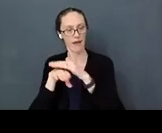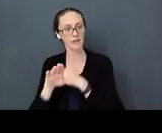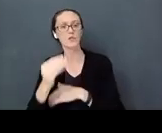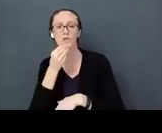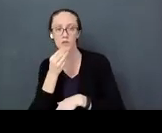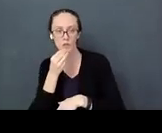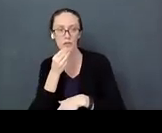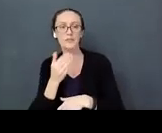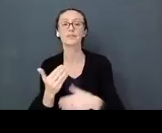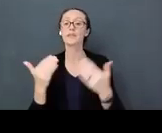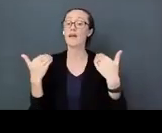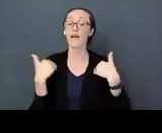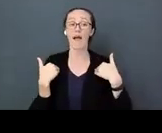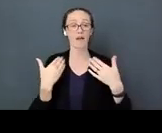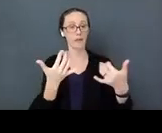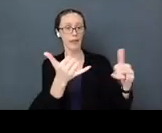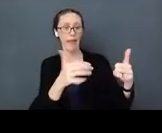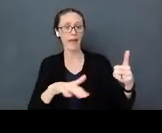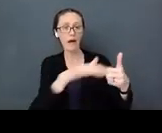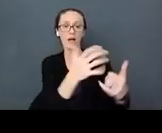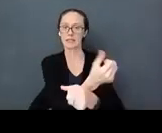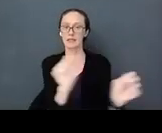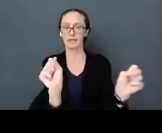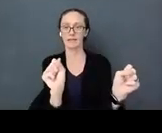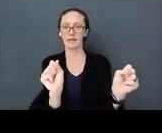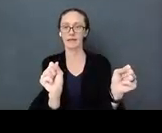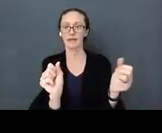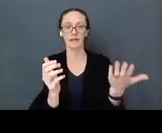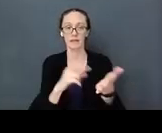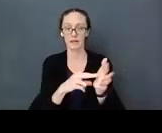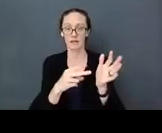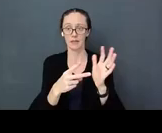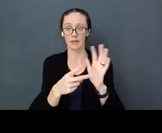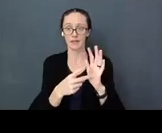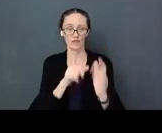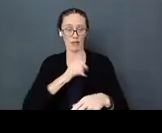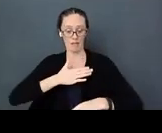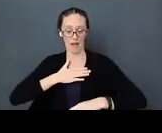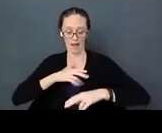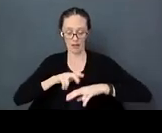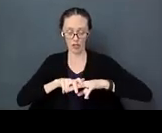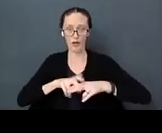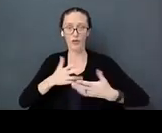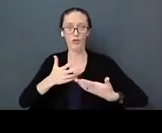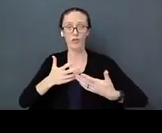safe spaces to play in. That means you can't sit from my chair and standing up to see if the room